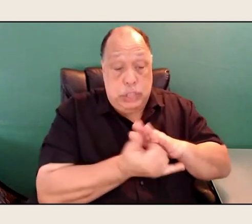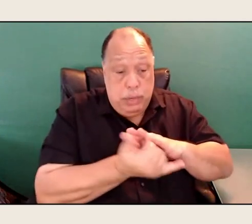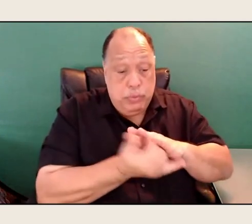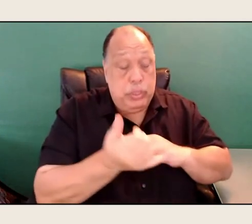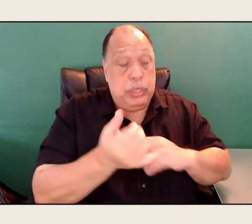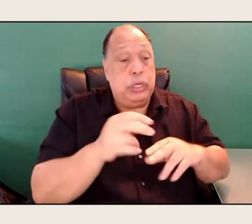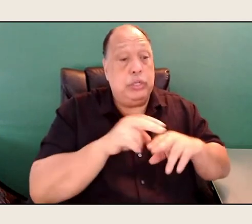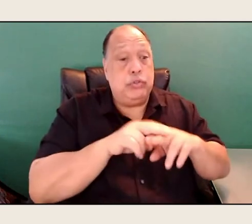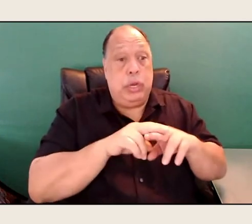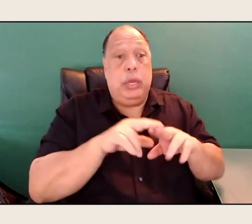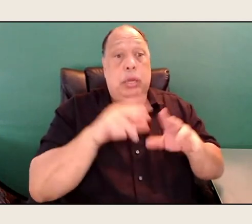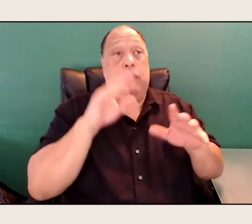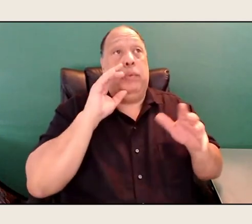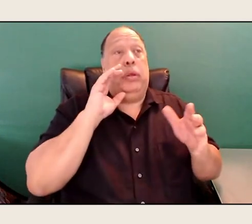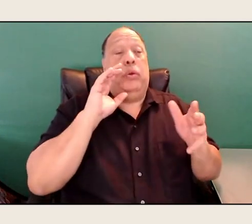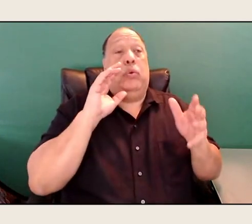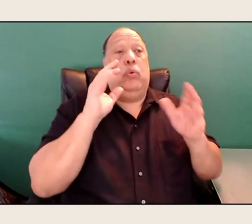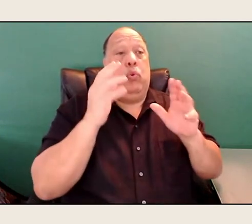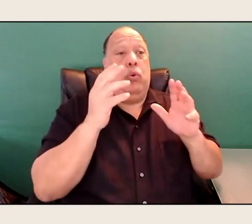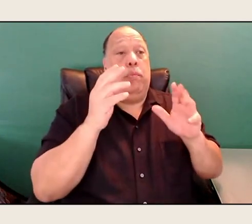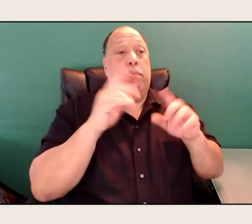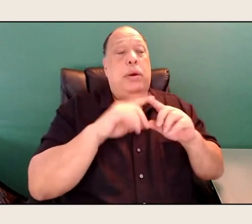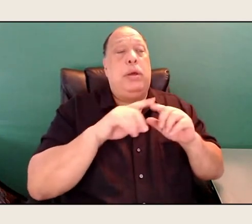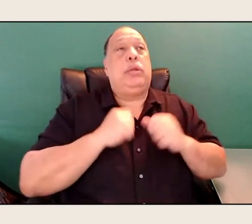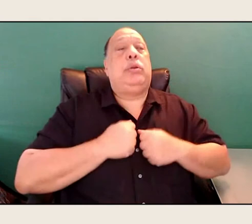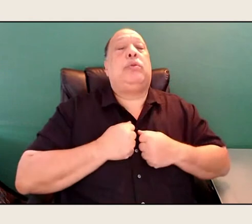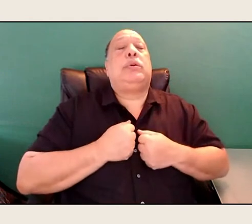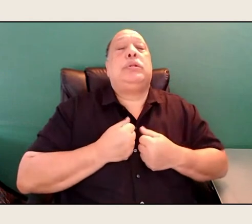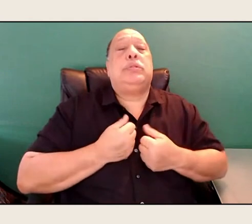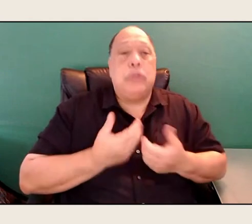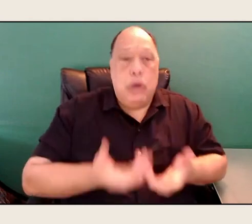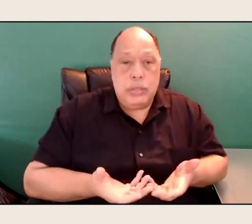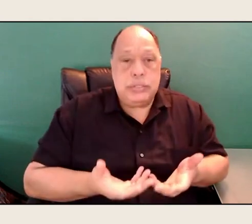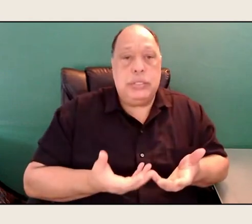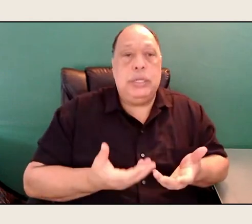you're exhausted, and you're on the bus or something,